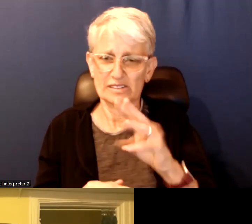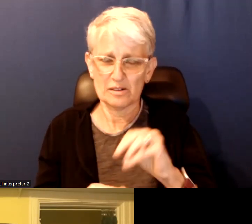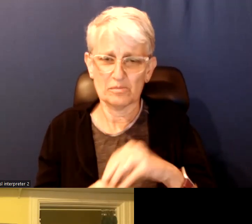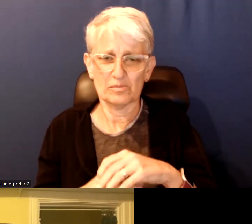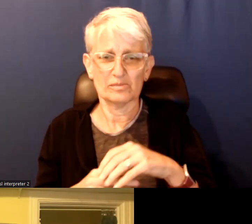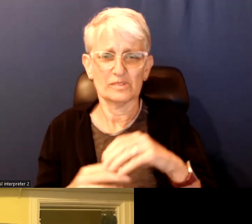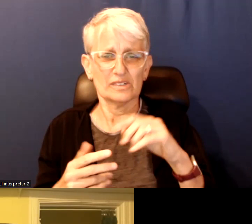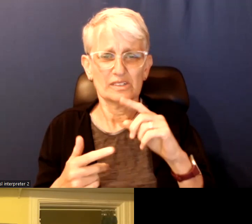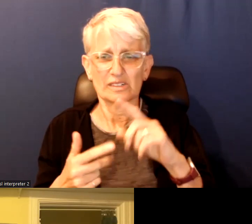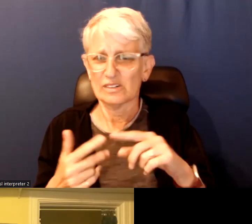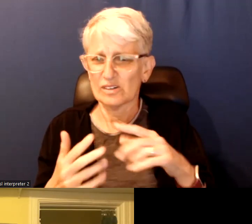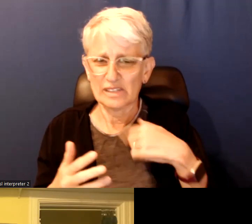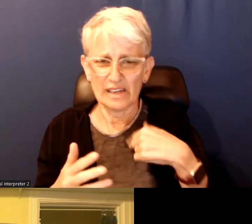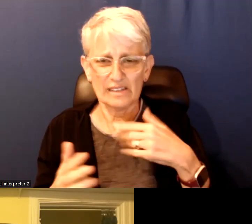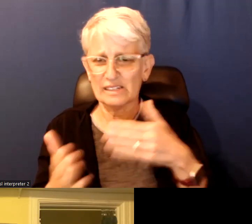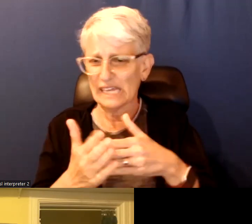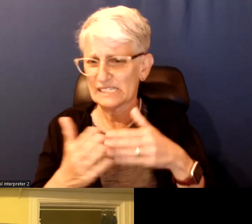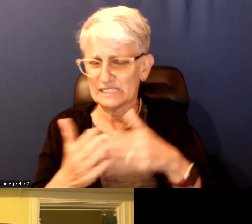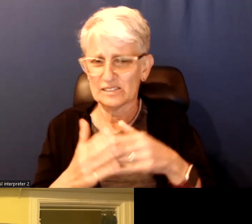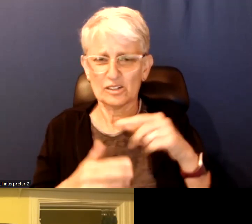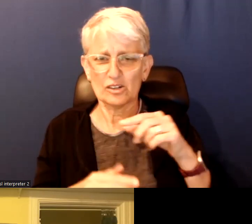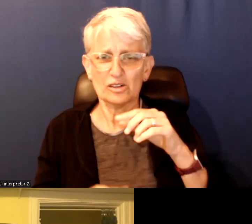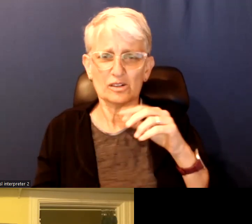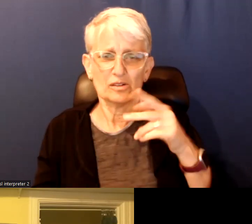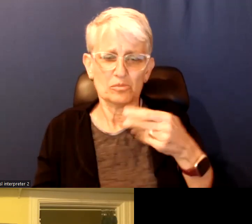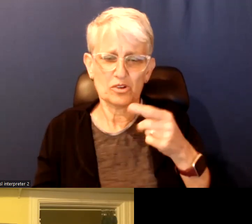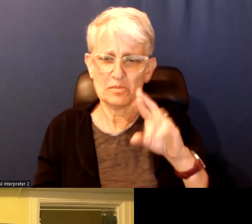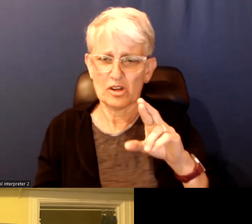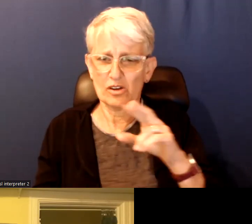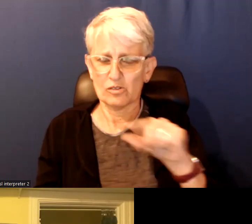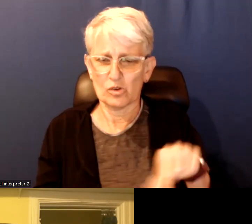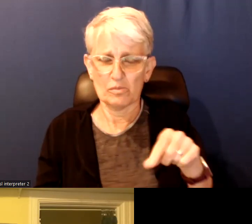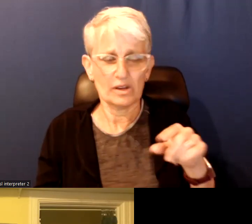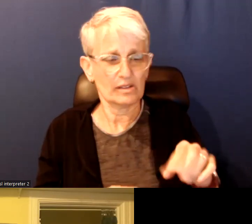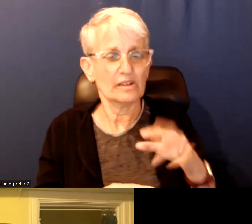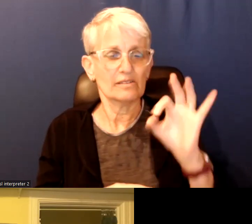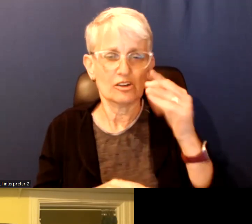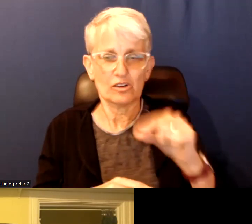given the Premier of Québec making lots of noise federal government start moving people into Ontario.